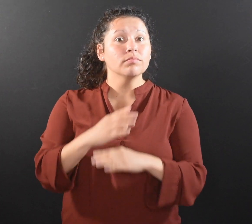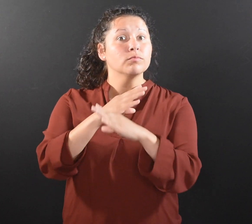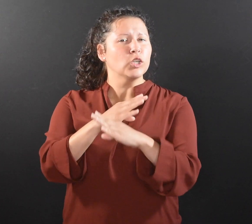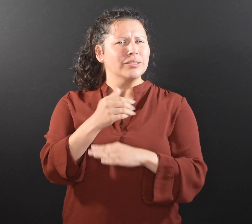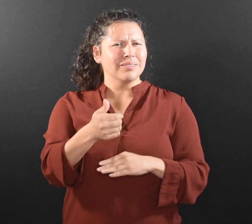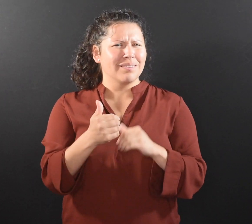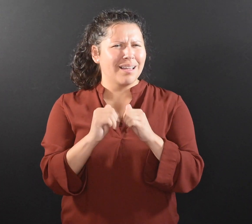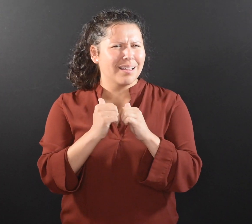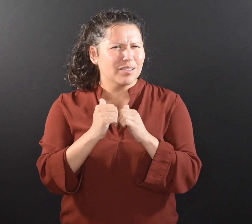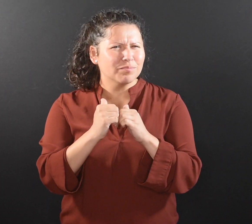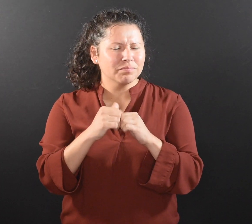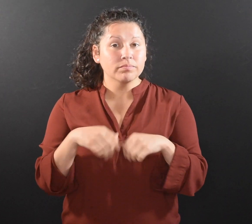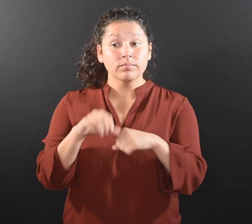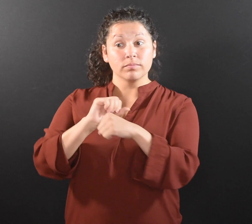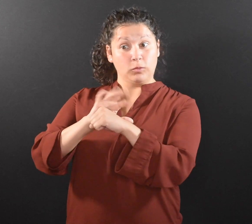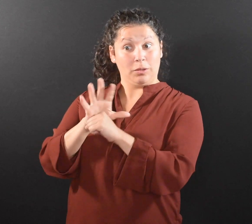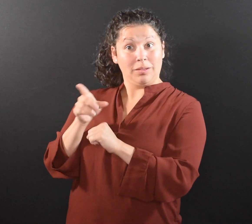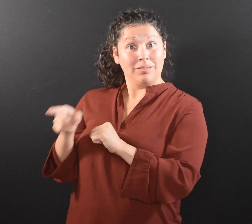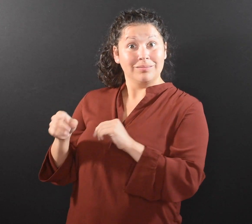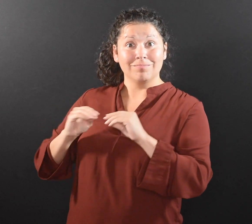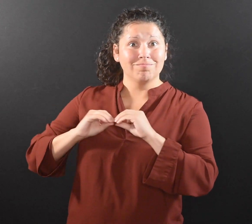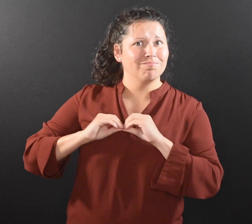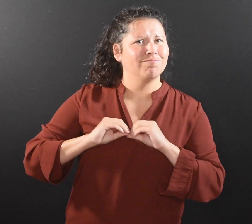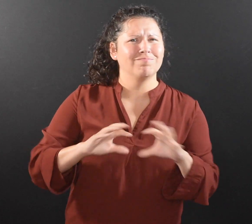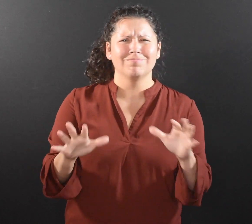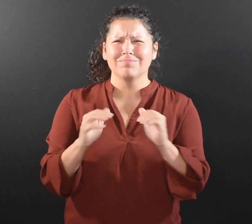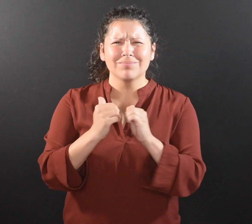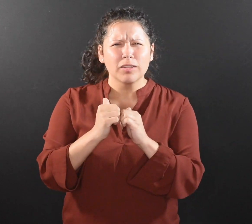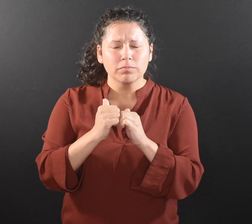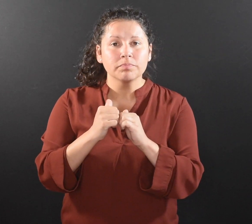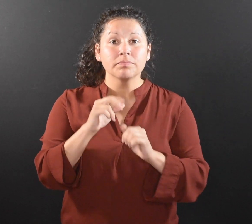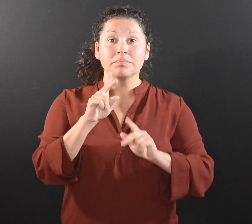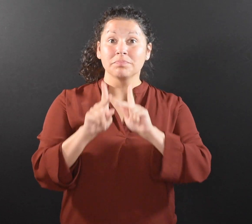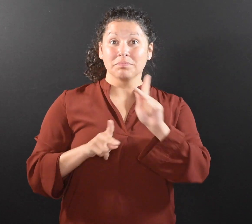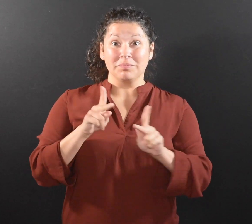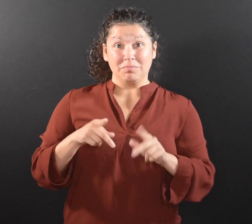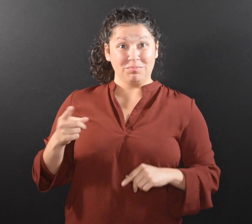How do you protect yourself? COVID-19 can be spread